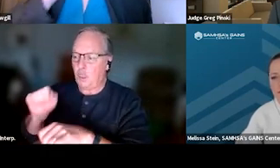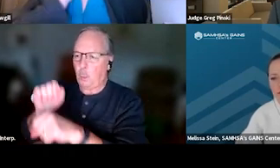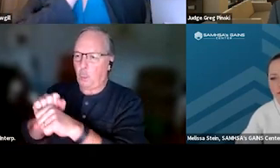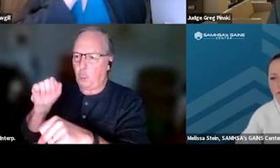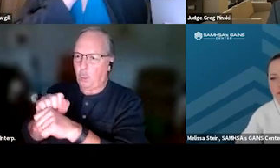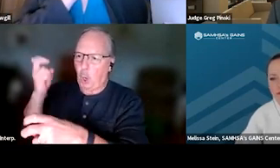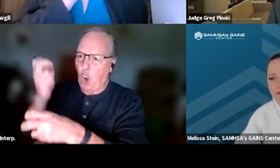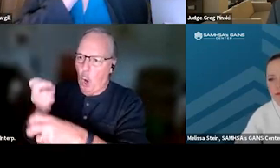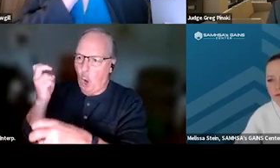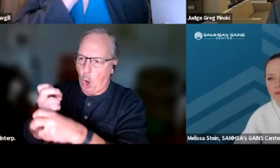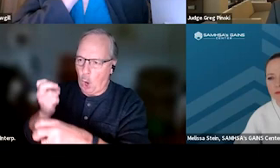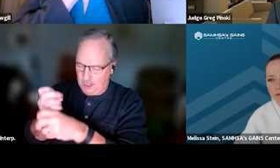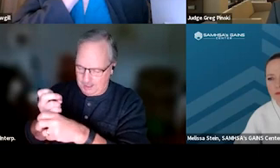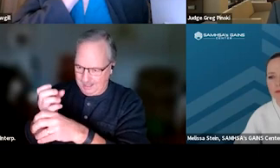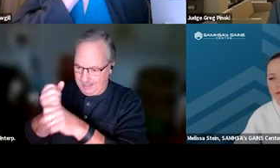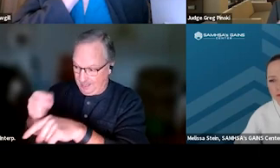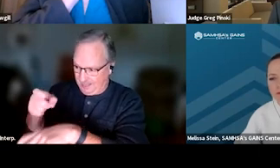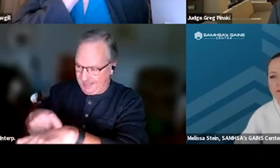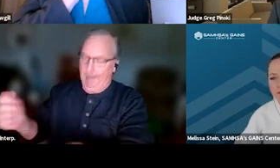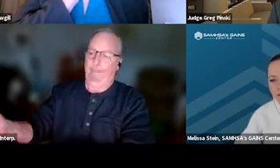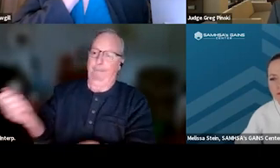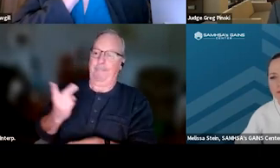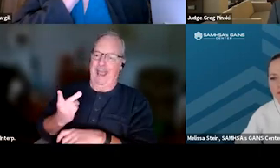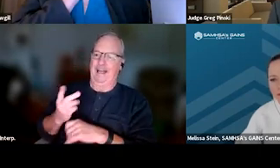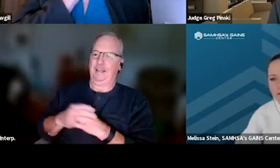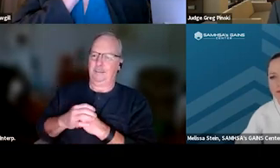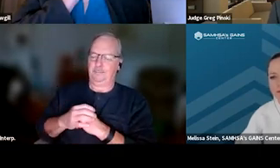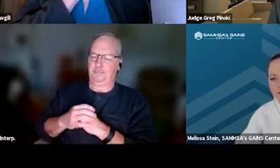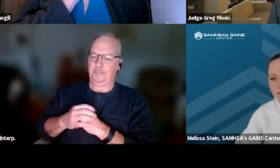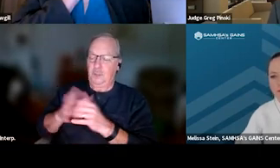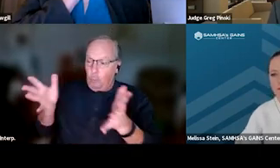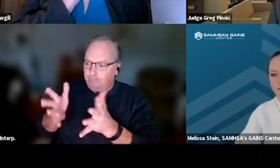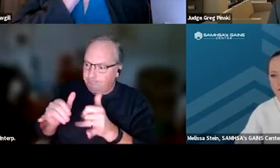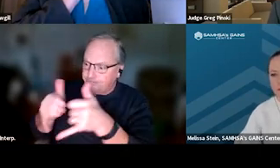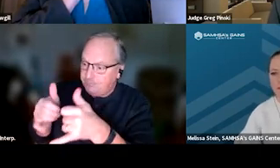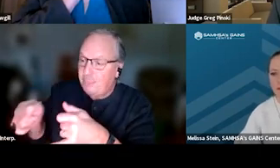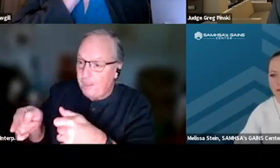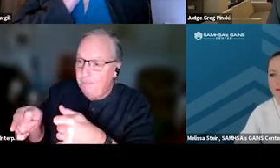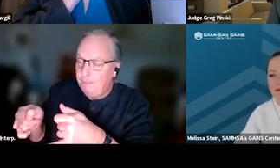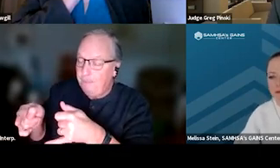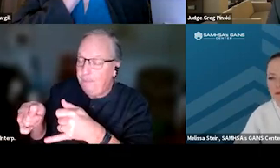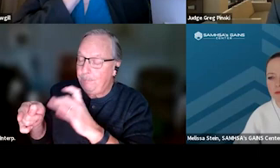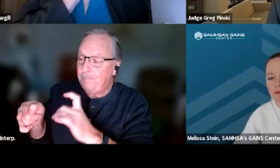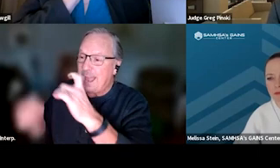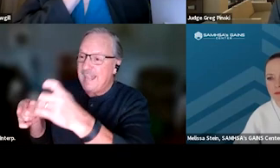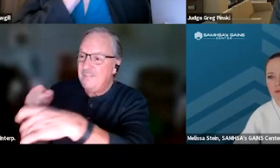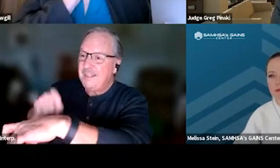in order to be able to get that time back, okay? Incentivizing them by giving them time in little ways,